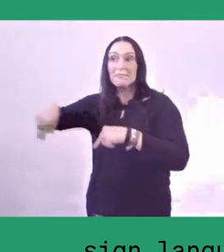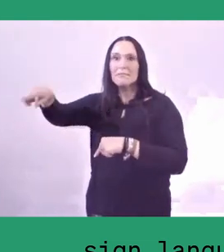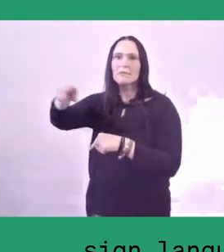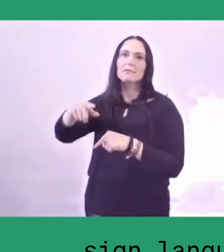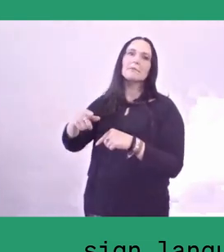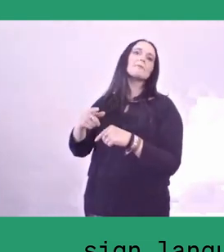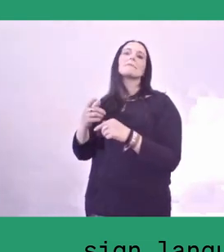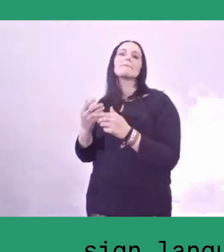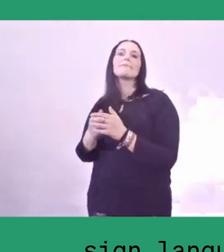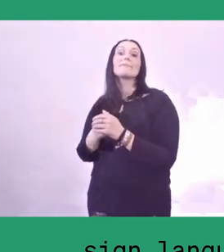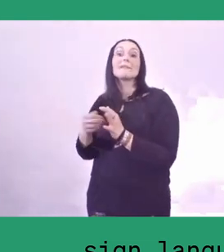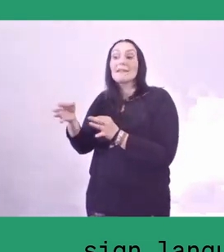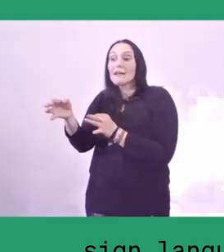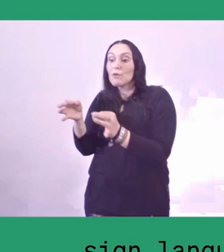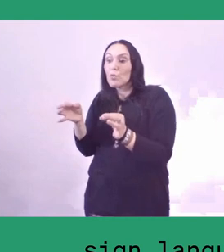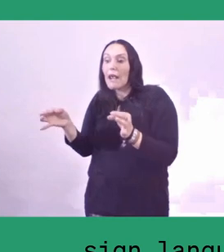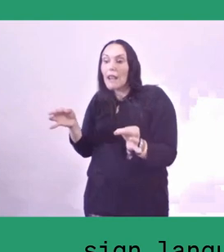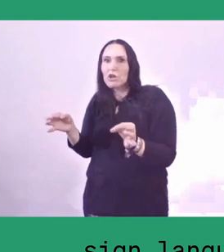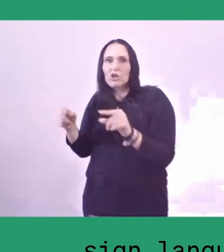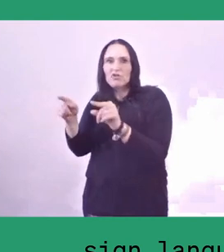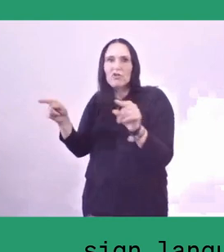They're trying to re-activate,